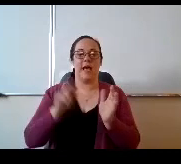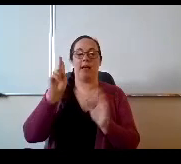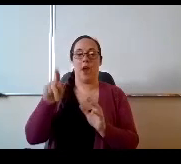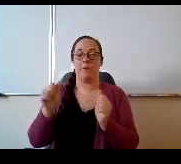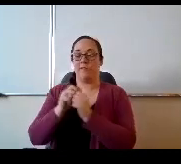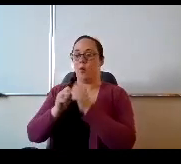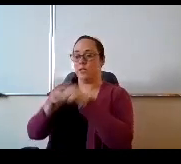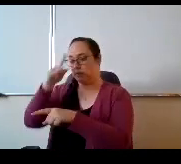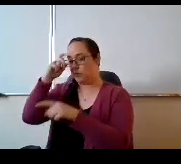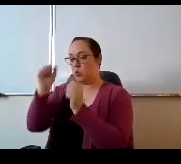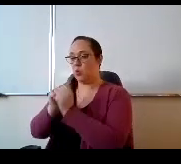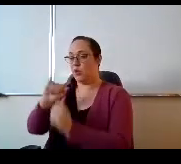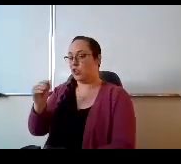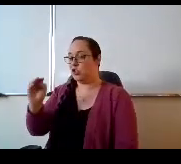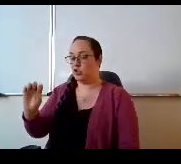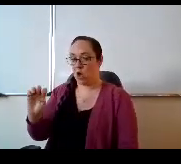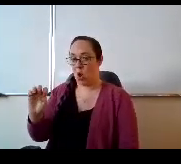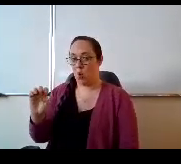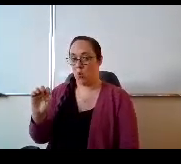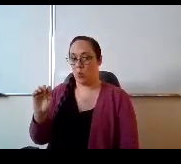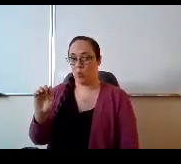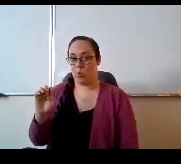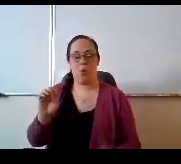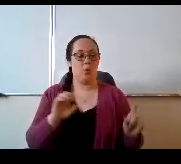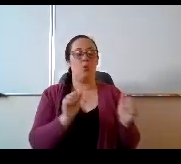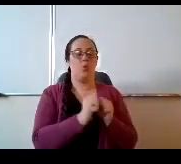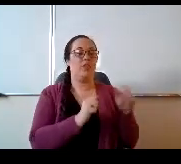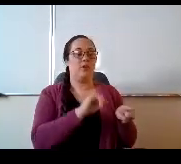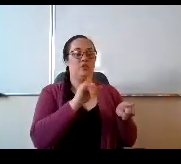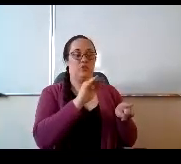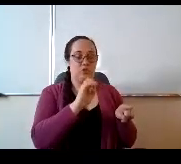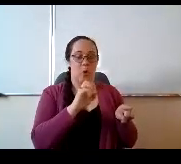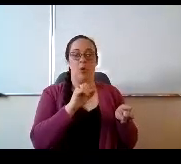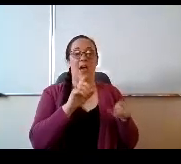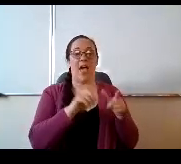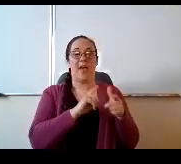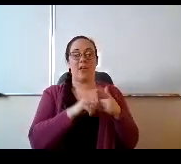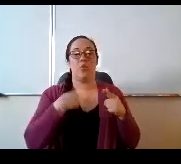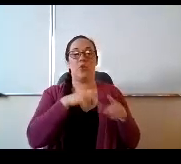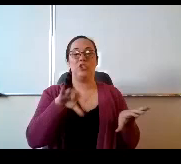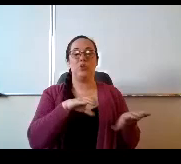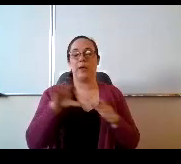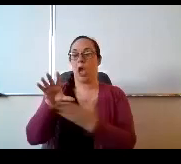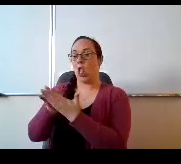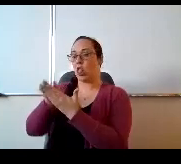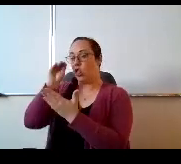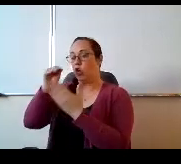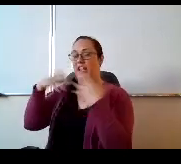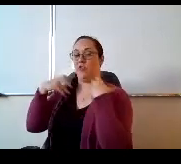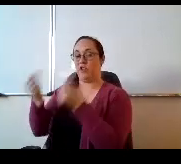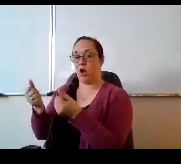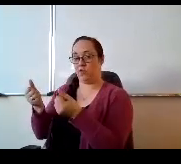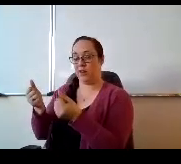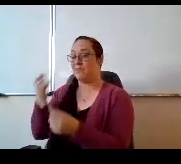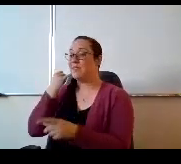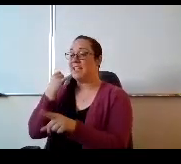What we're doing is we are doing that learning recovery. If a student has already taken algebra one, but struggled and just needs